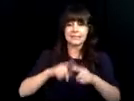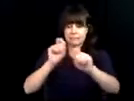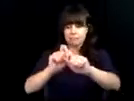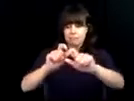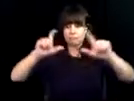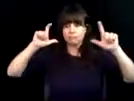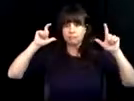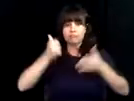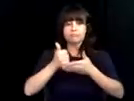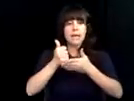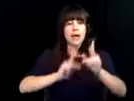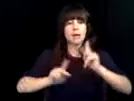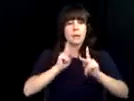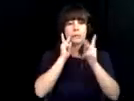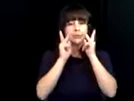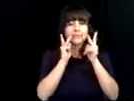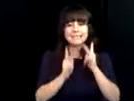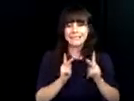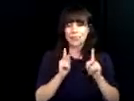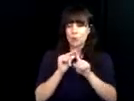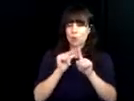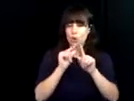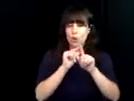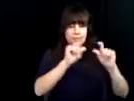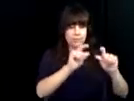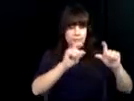themselves. Devices such as closed circuit TV